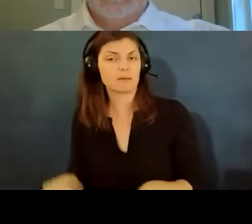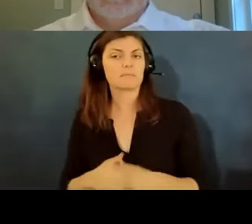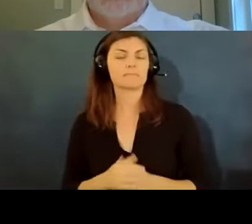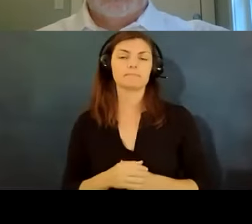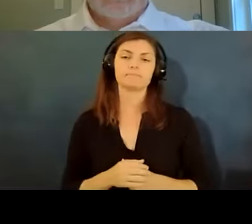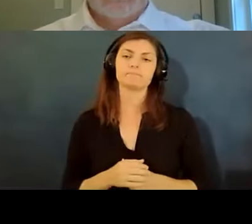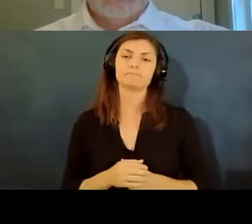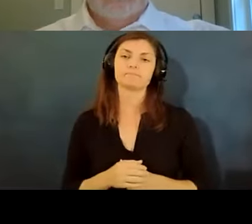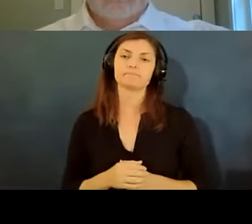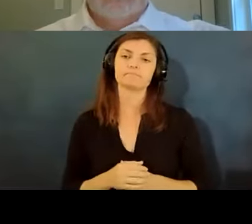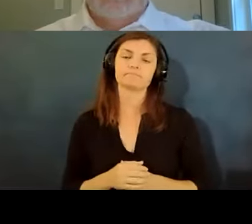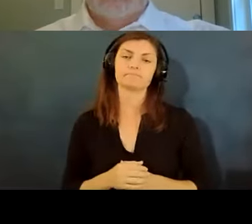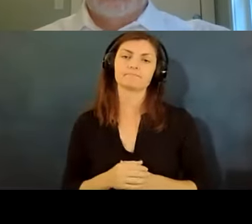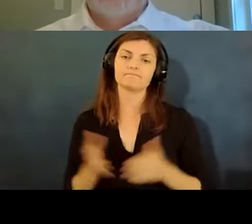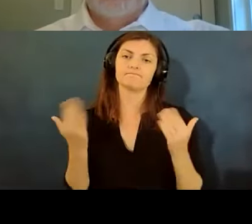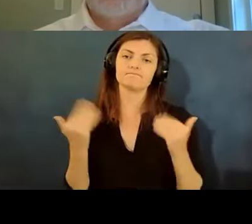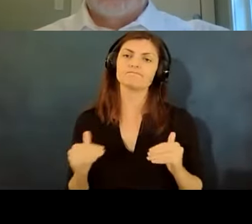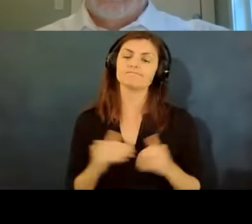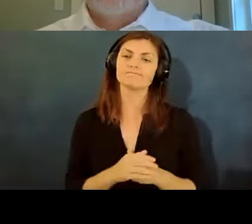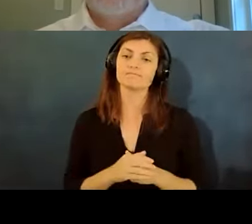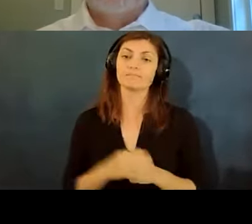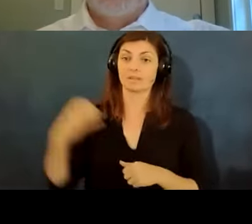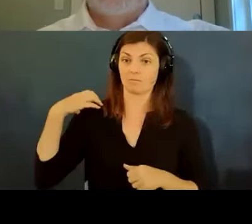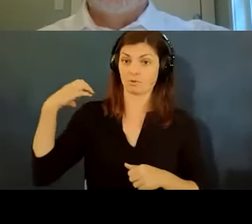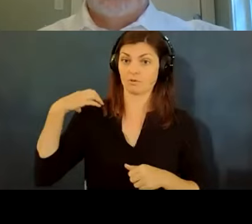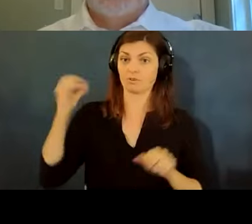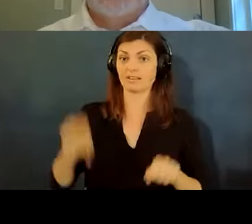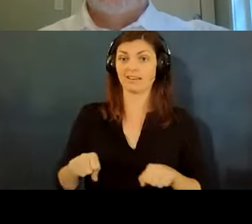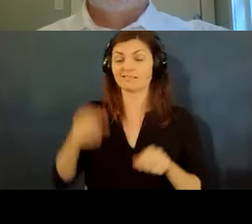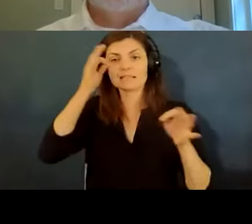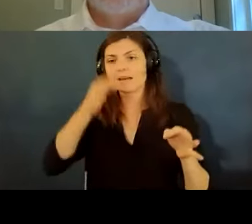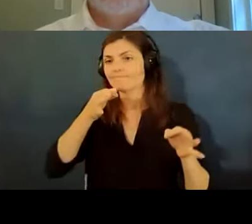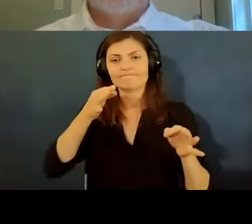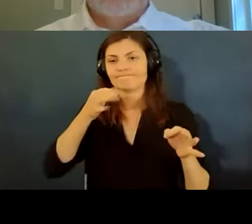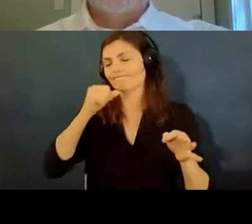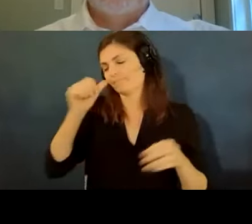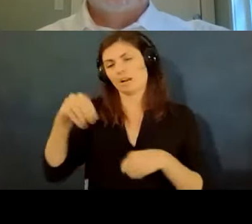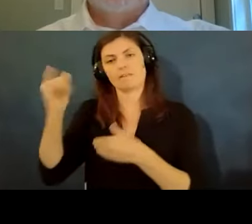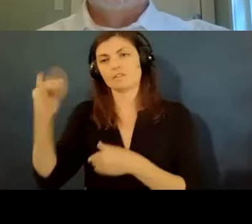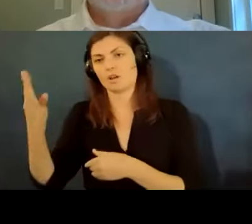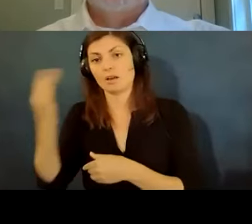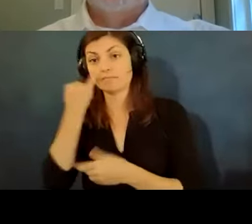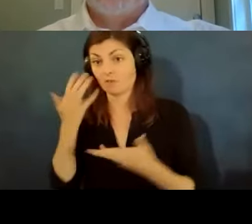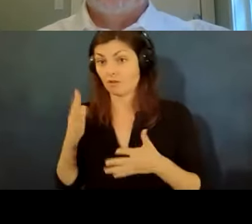um and then uh the employer can withdraw a job offer if the person has covet 19 and the job